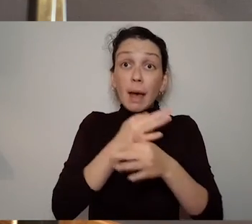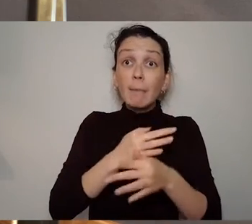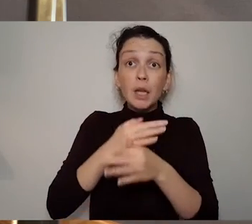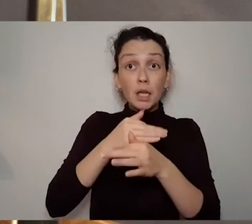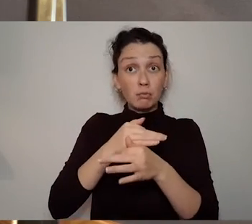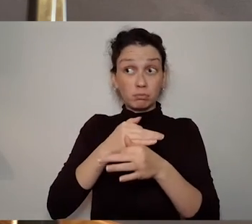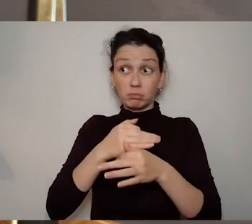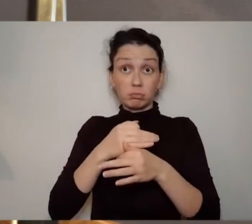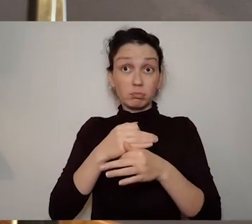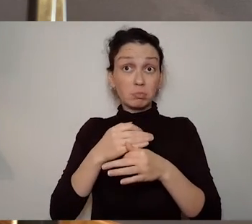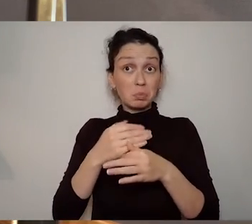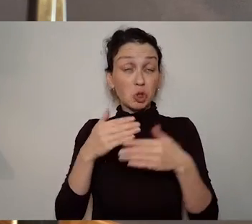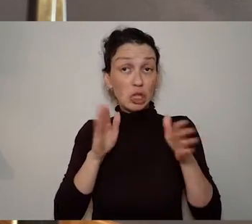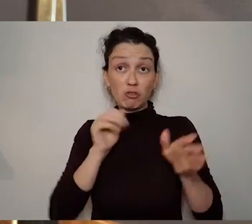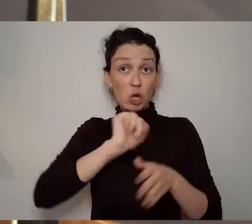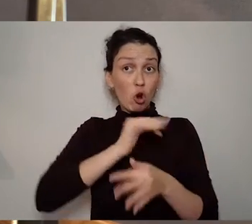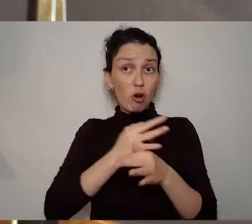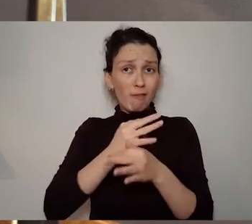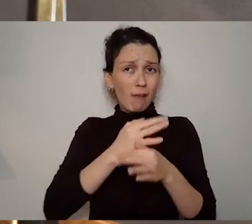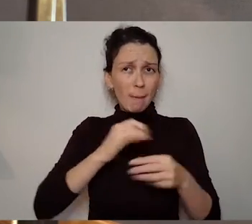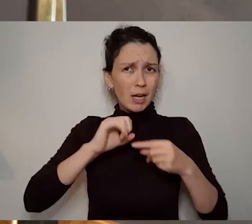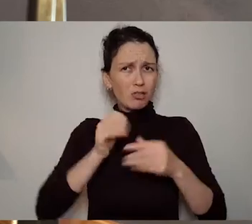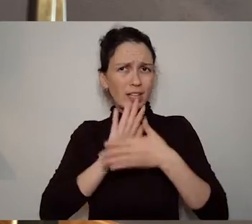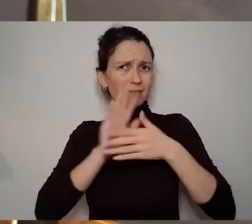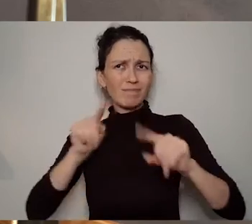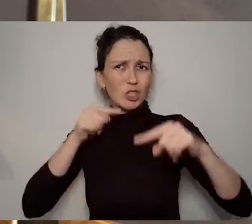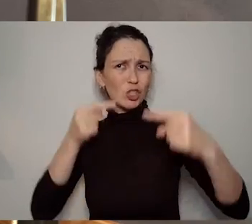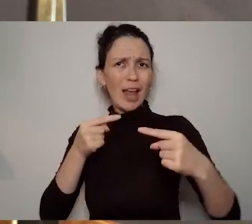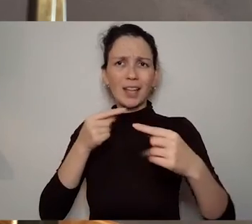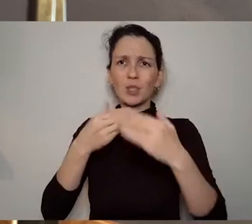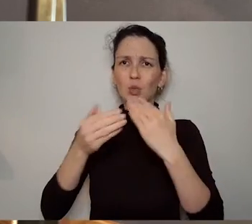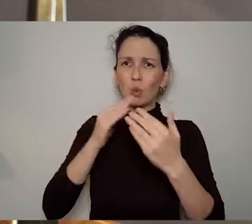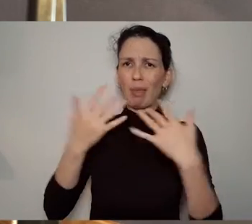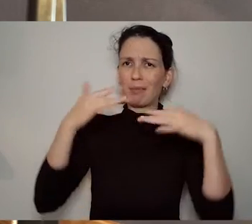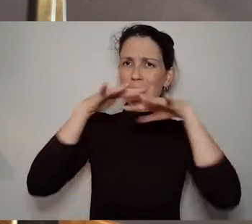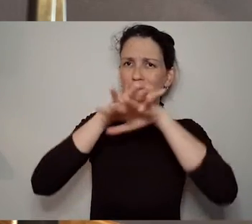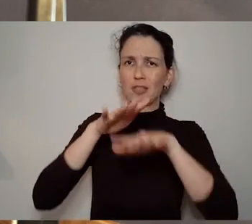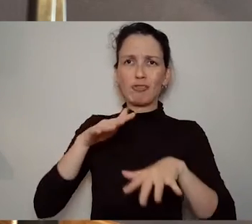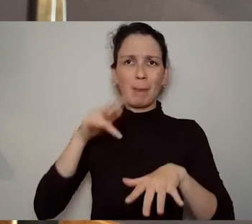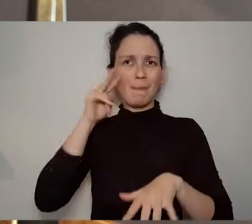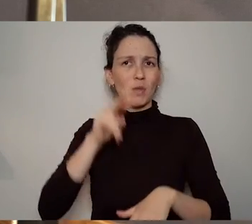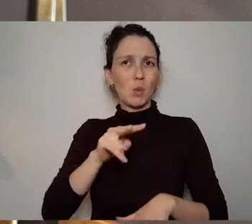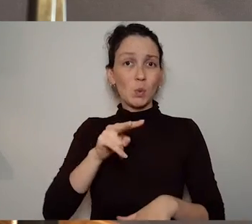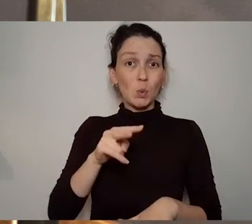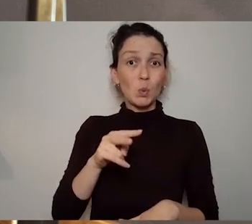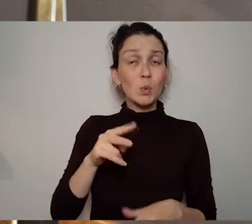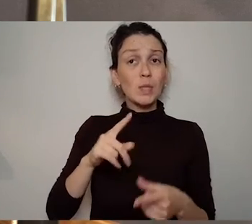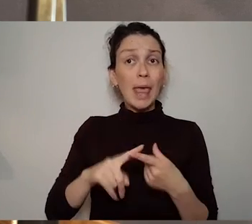to that platform for almost a decade - a literal platform, the stage - for her productions to be seen